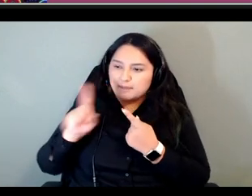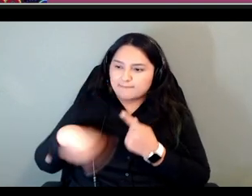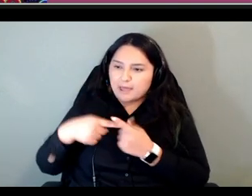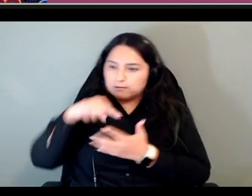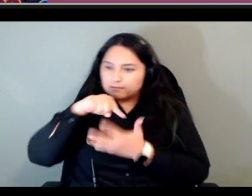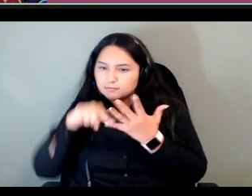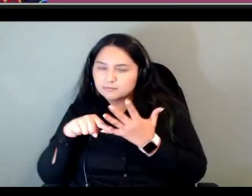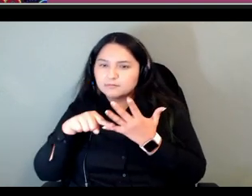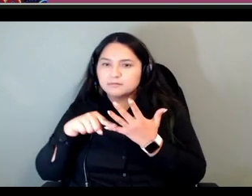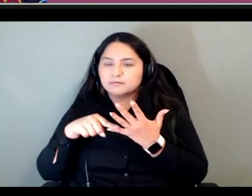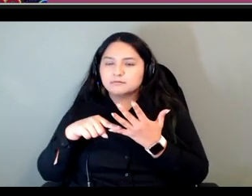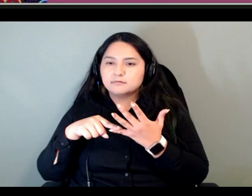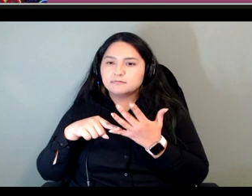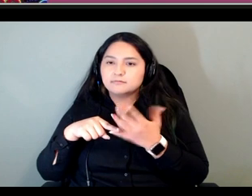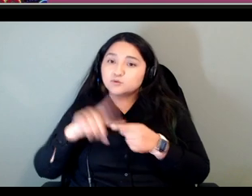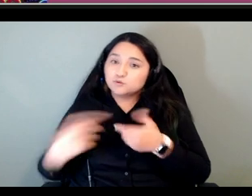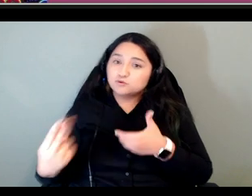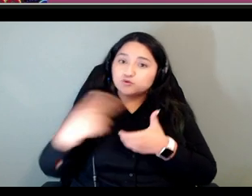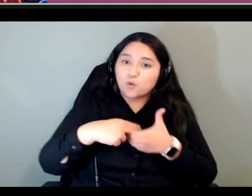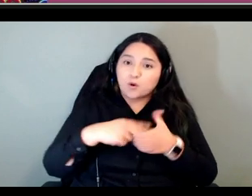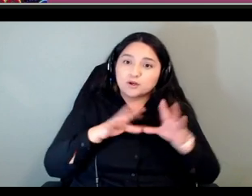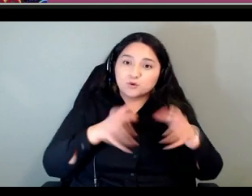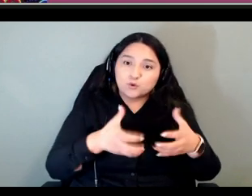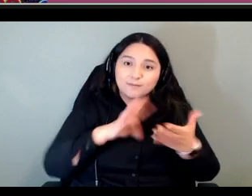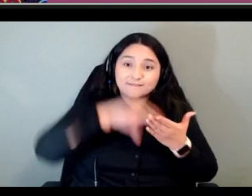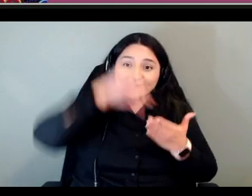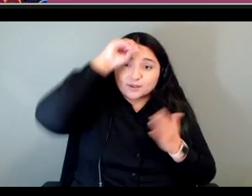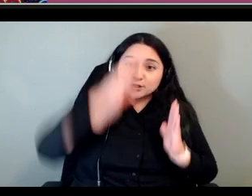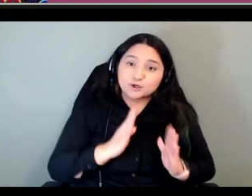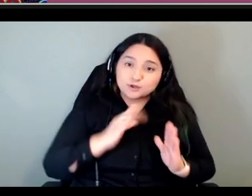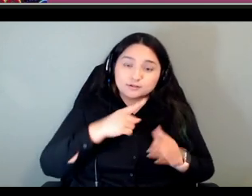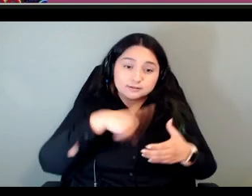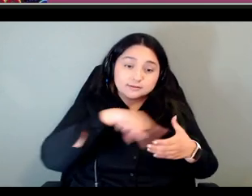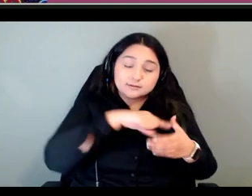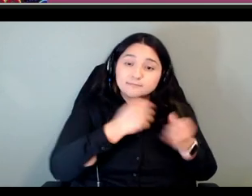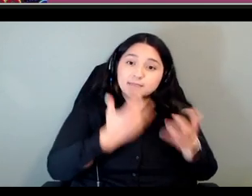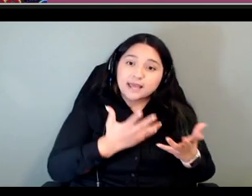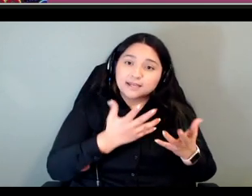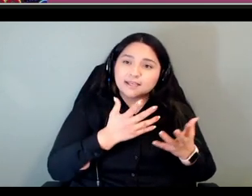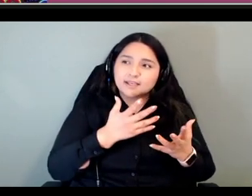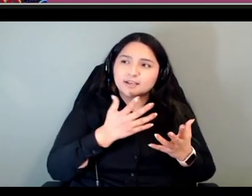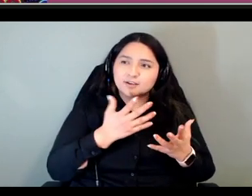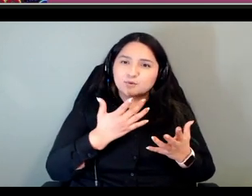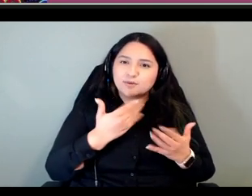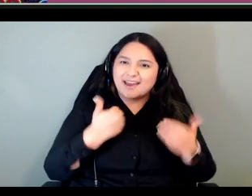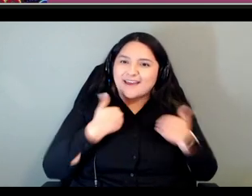group of learners where many of whom have been traumatized and they're suffering from